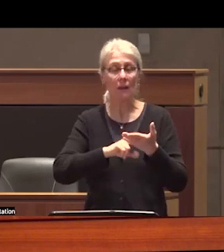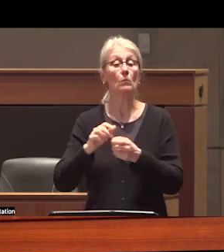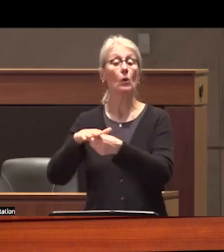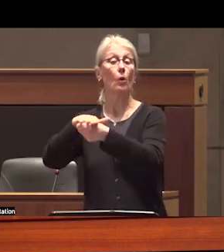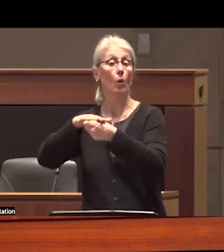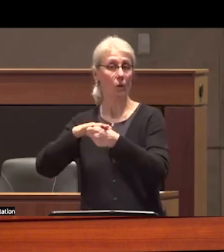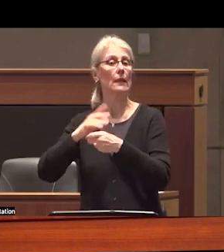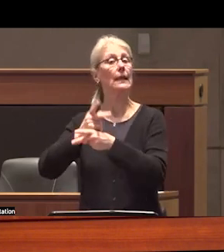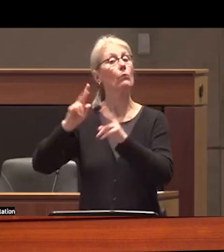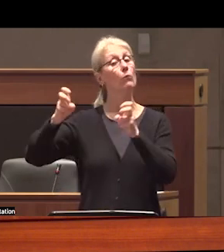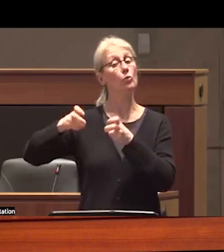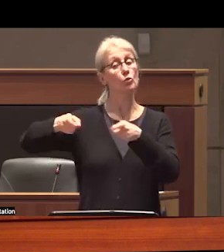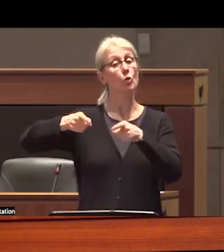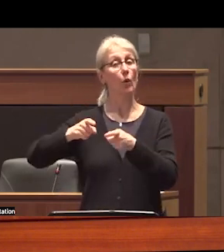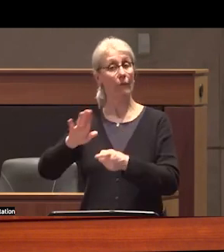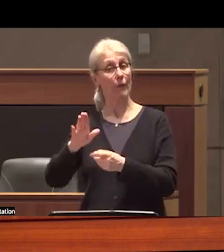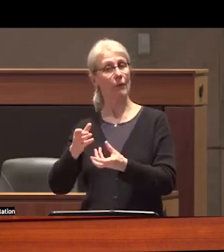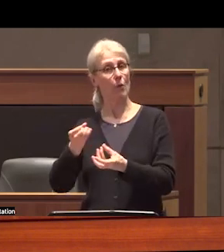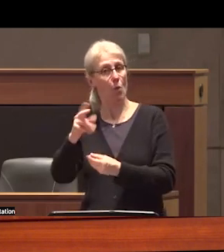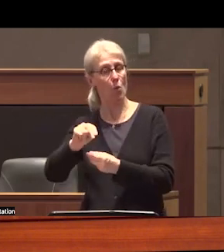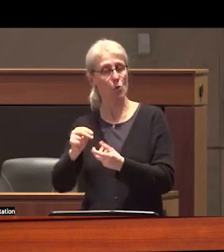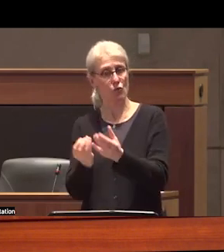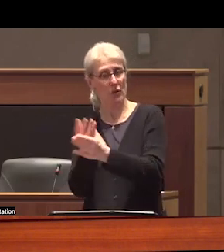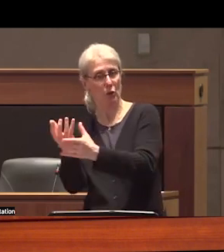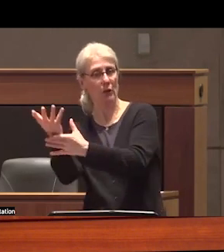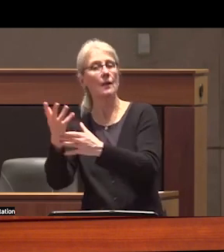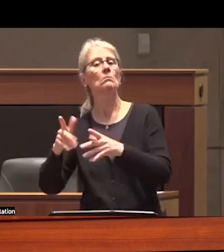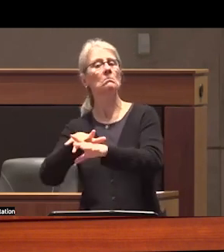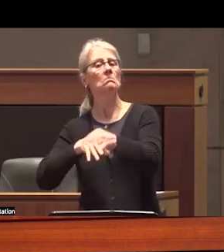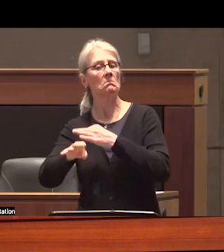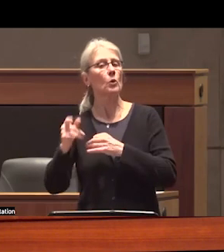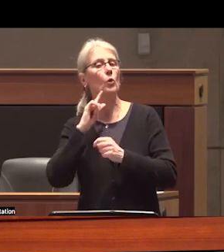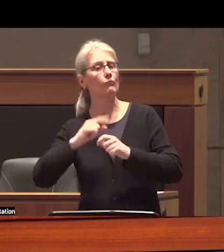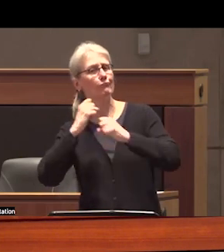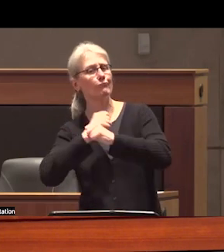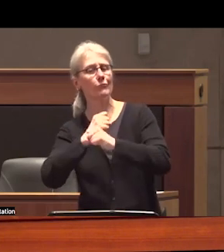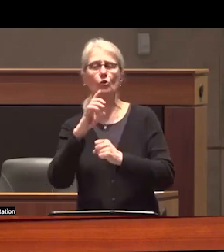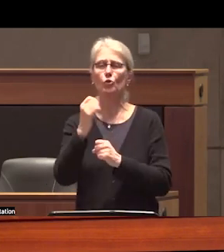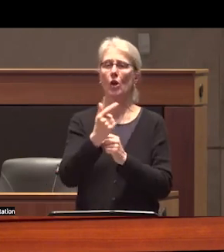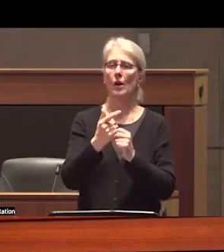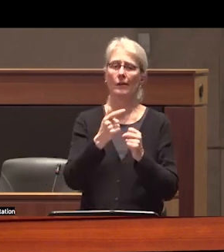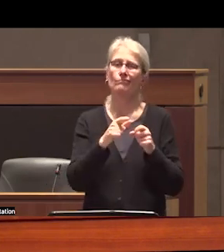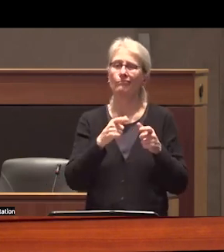natural resources in exchange for promising to fight drug related crime an underreported part